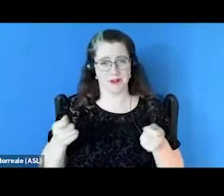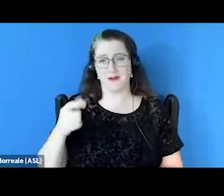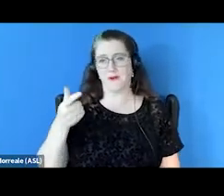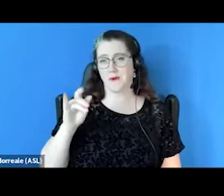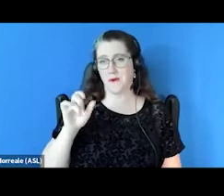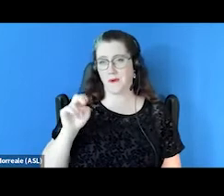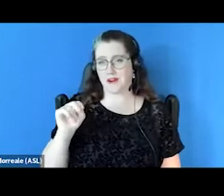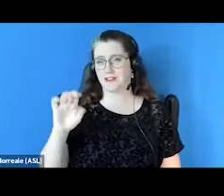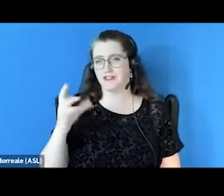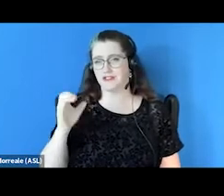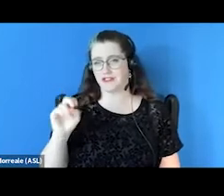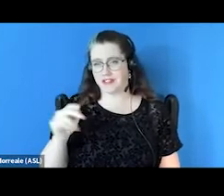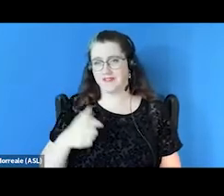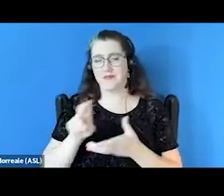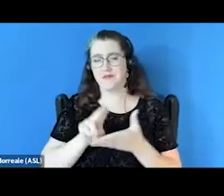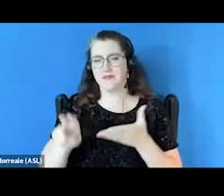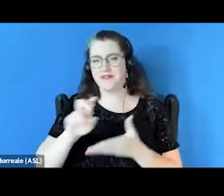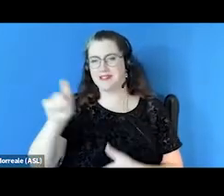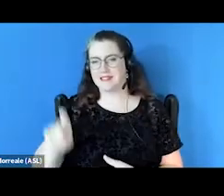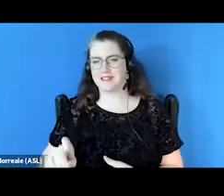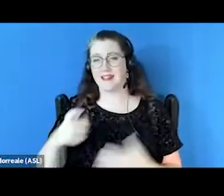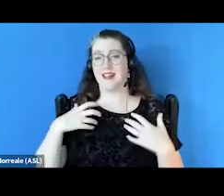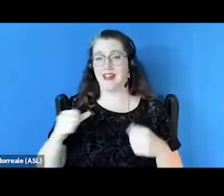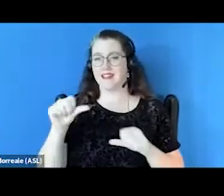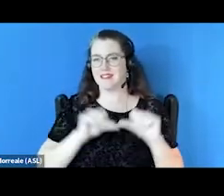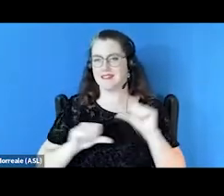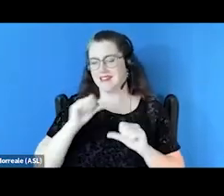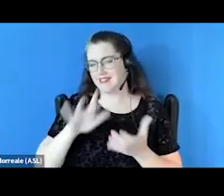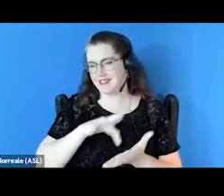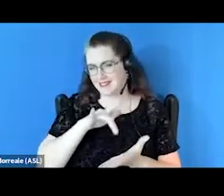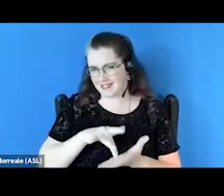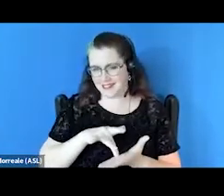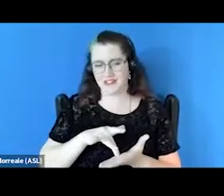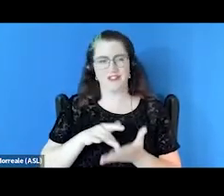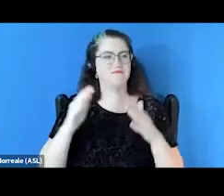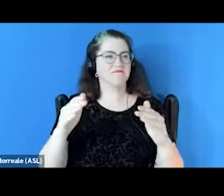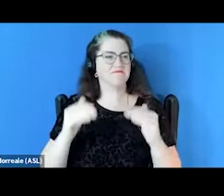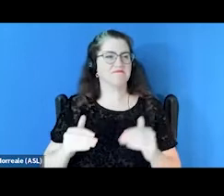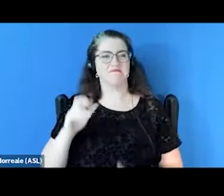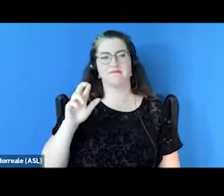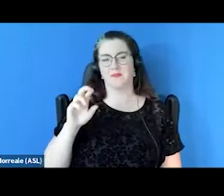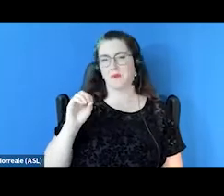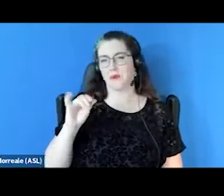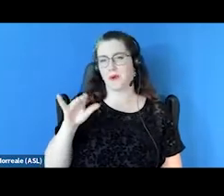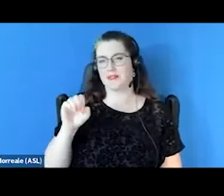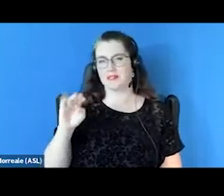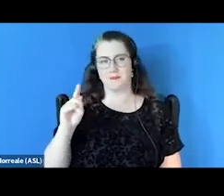from the University of Texas Health Science Center. We're also joined by Rosie Marinez from Fountain House